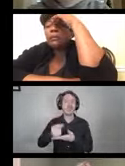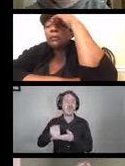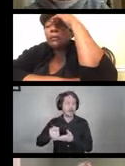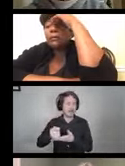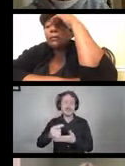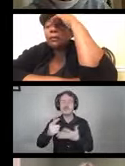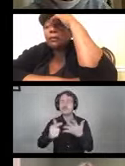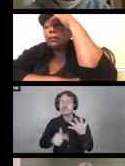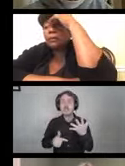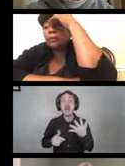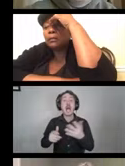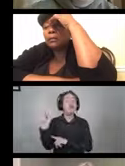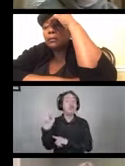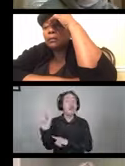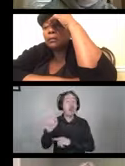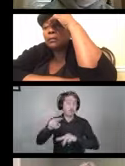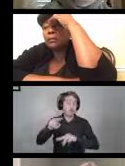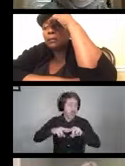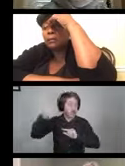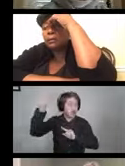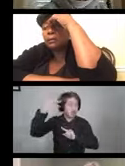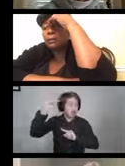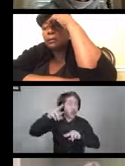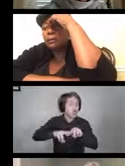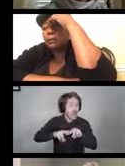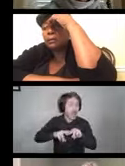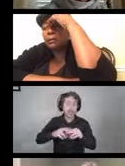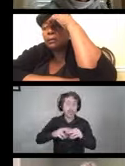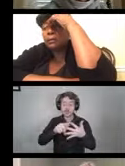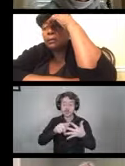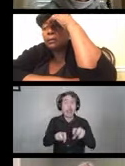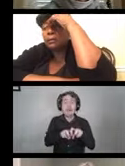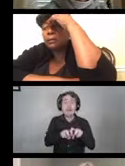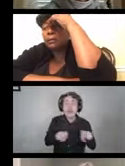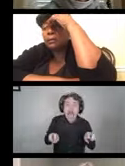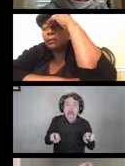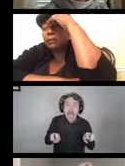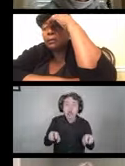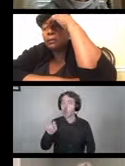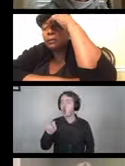elevated toilet seats, transfer boards,